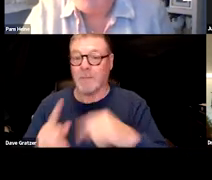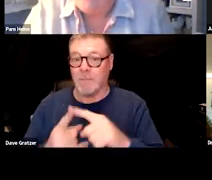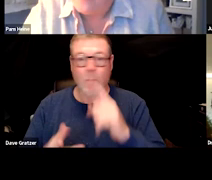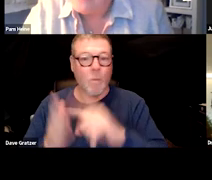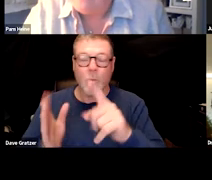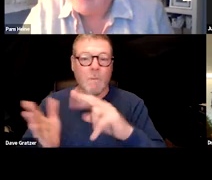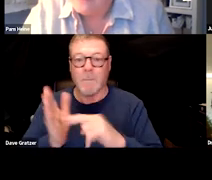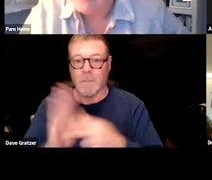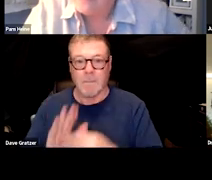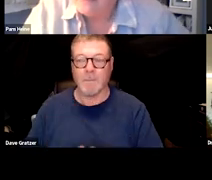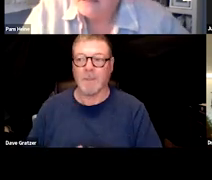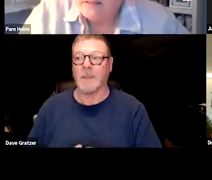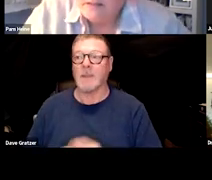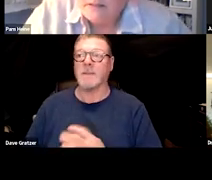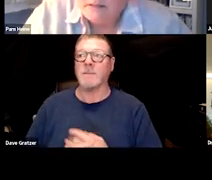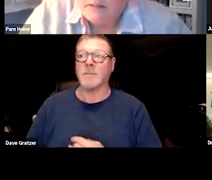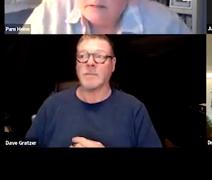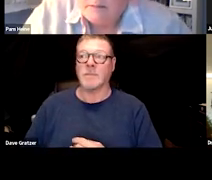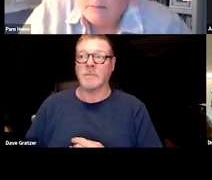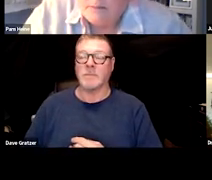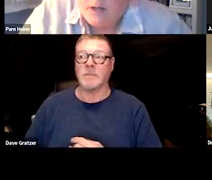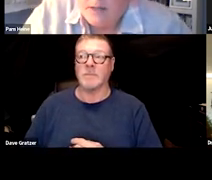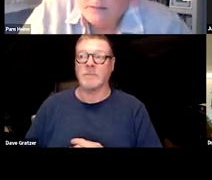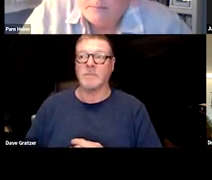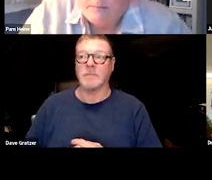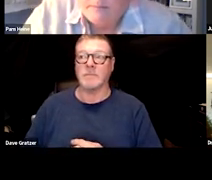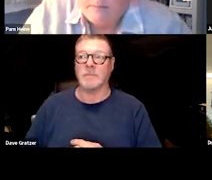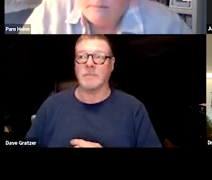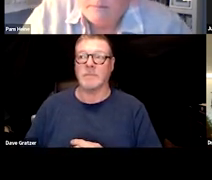in terms of a positive test or not?